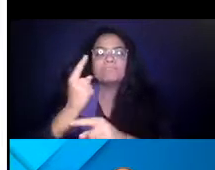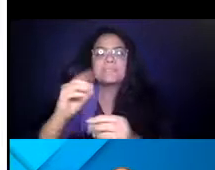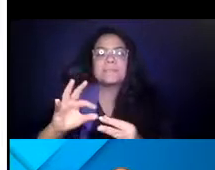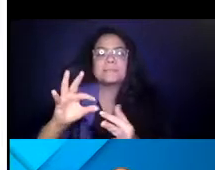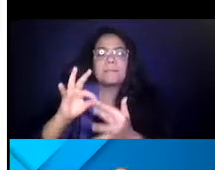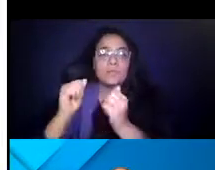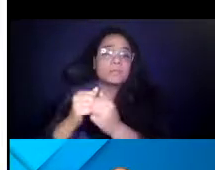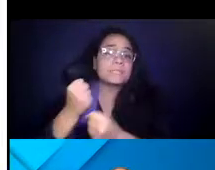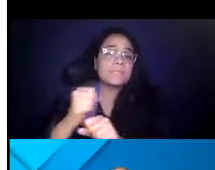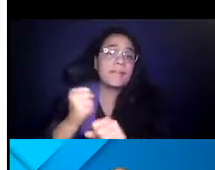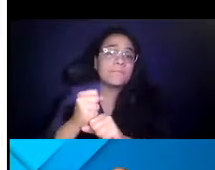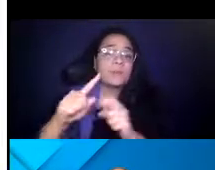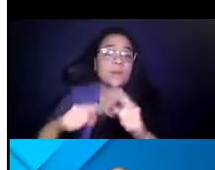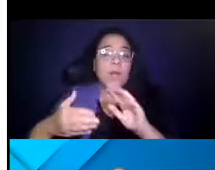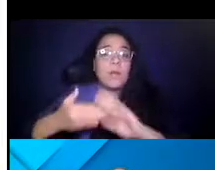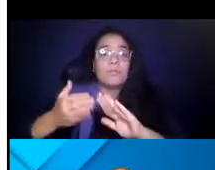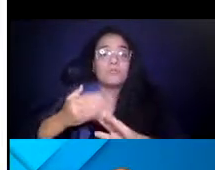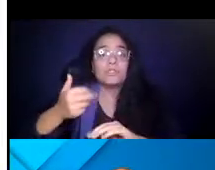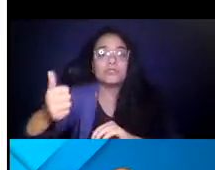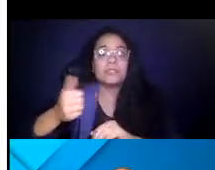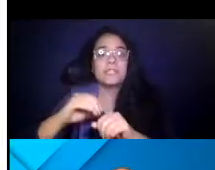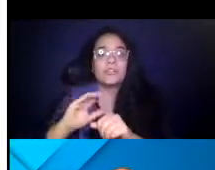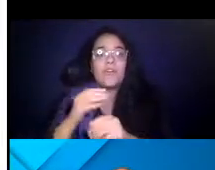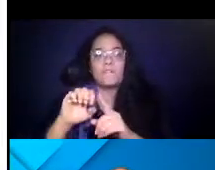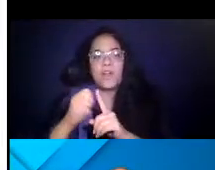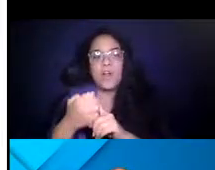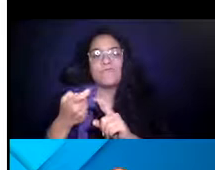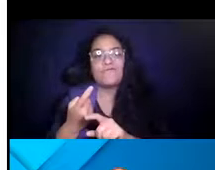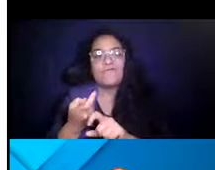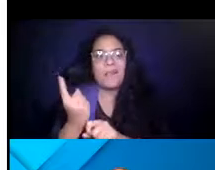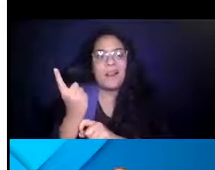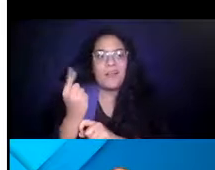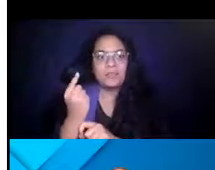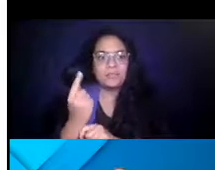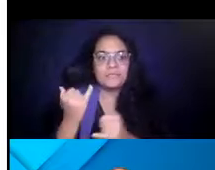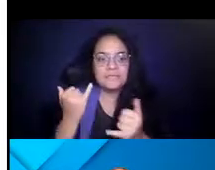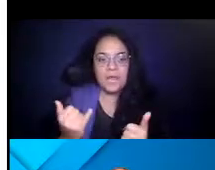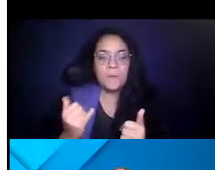14:52:01 we're operating transit in the environment that we had last year. 14:52:04 So thinking of ridership.